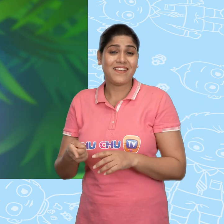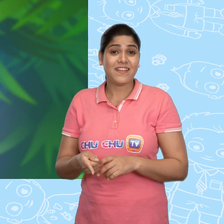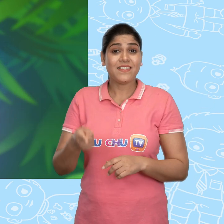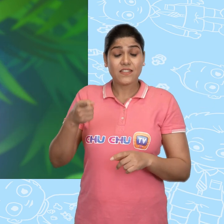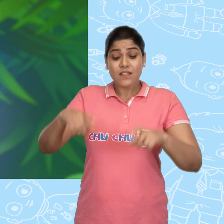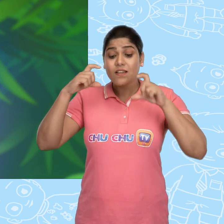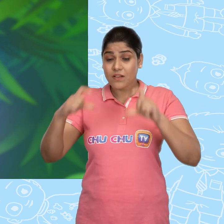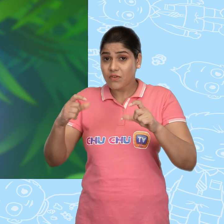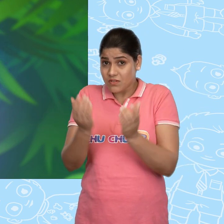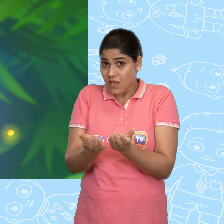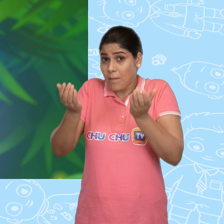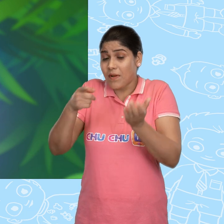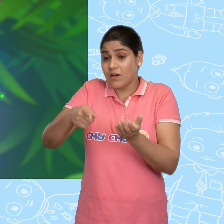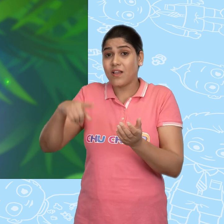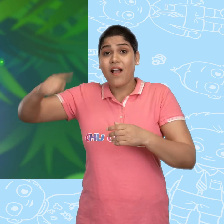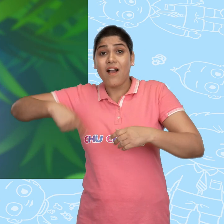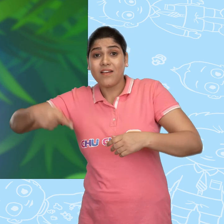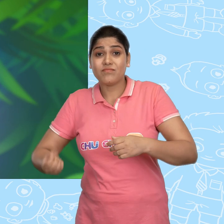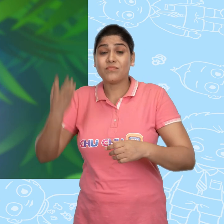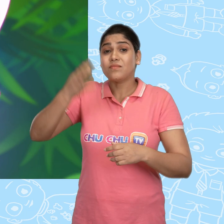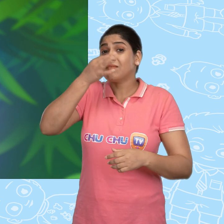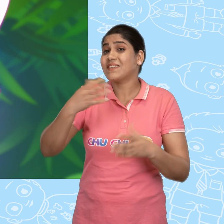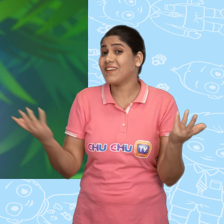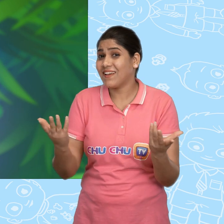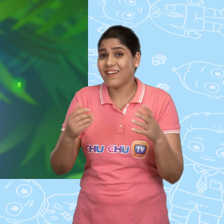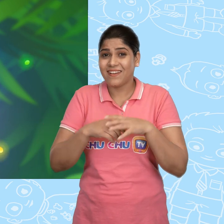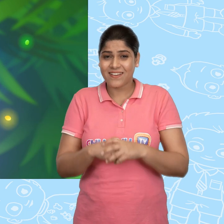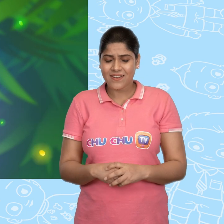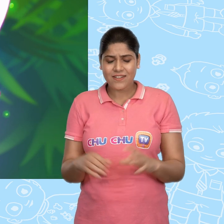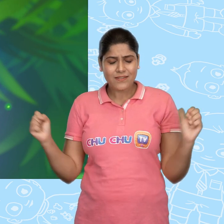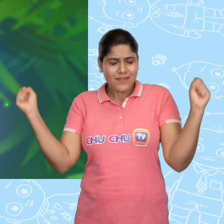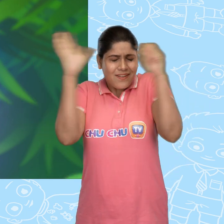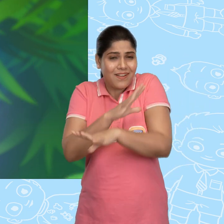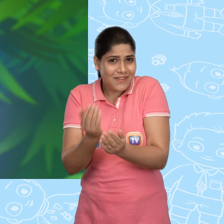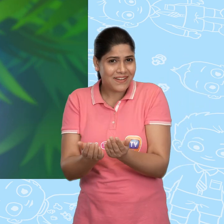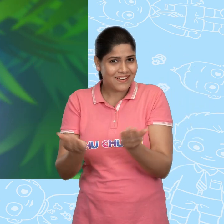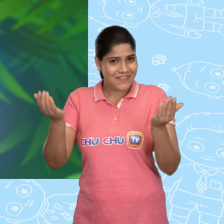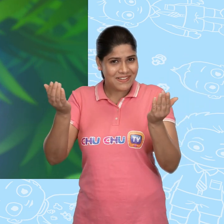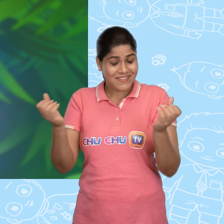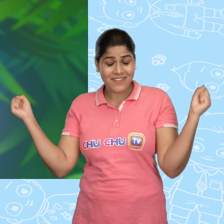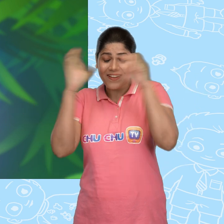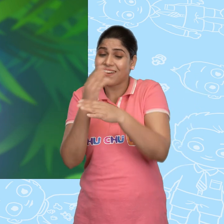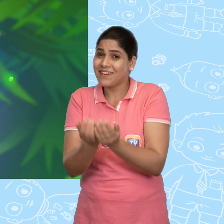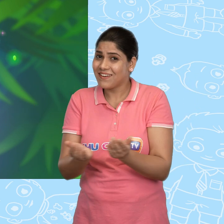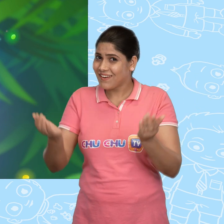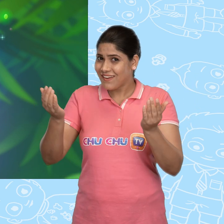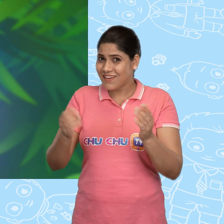Hold it carefully each morning and say… Magical Bowl! Magical Bowl!